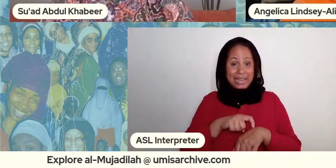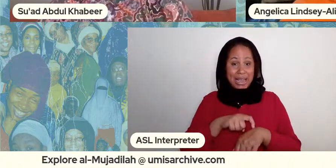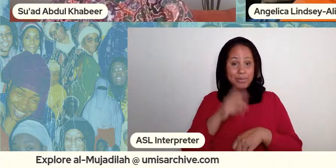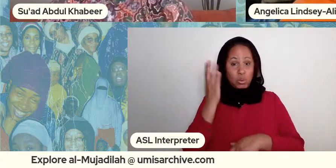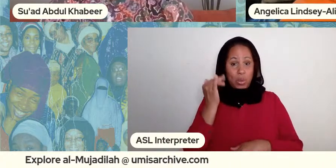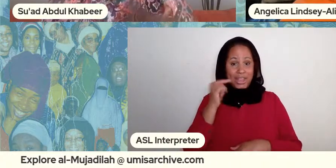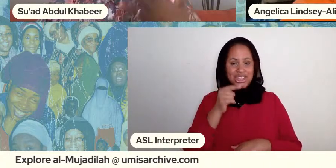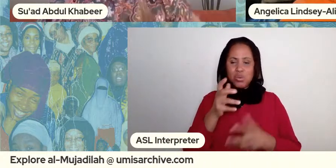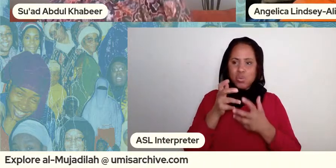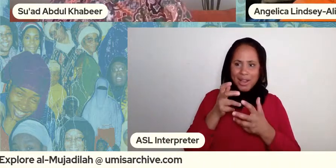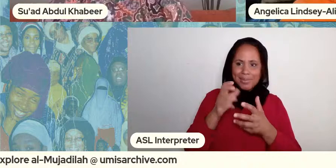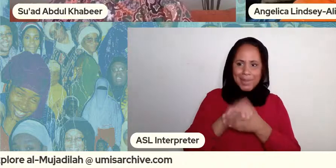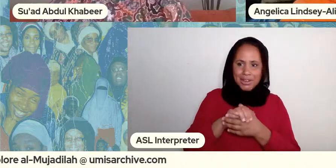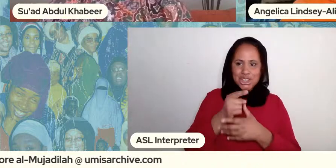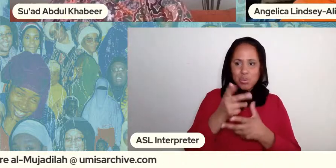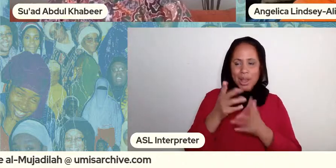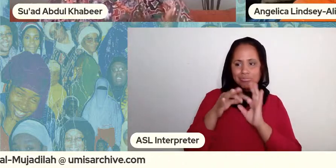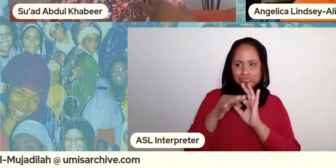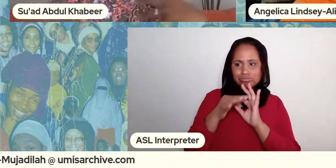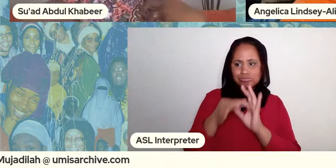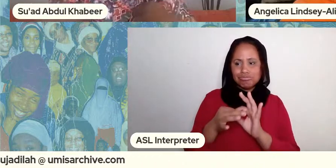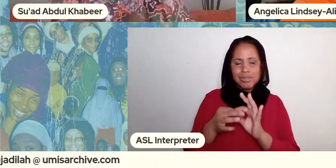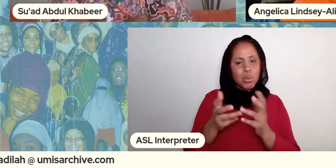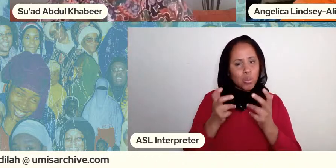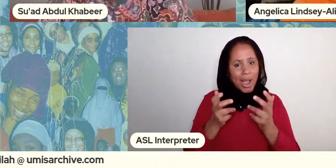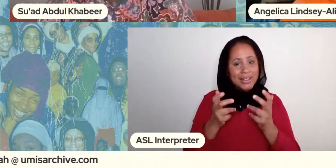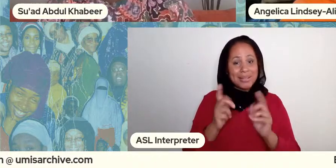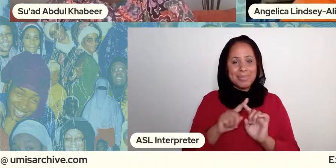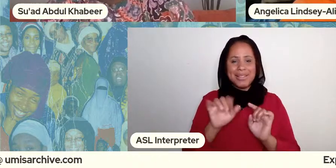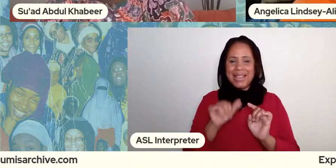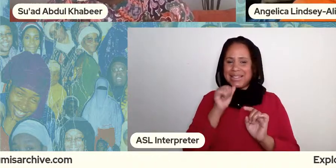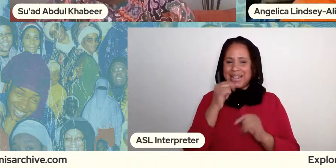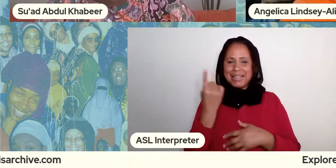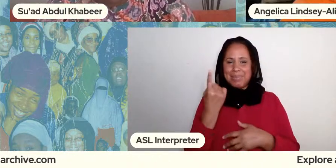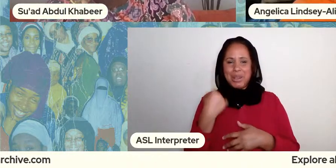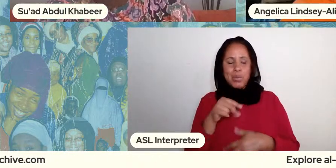have companionship and she wants in relationships but that's not something that we look on favorably